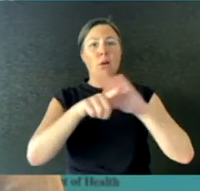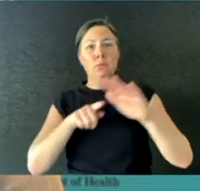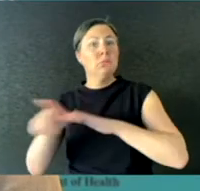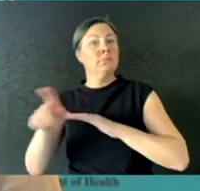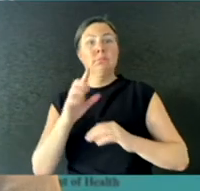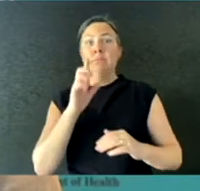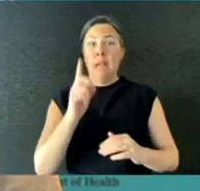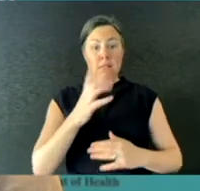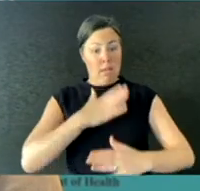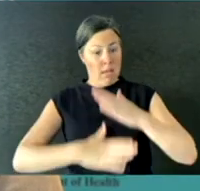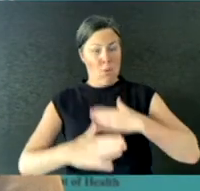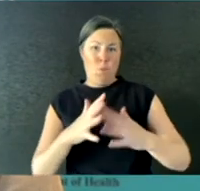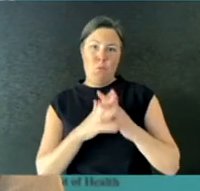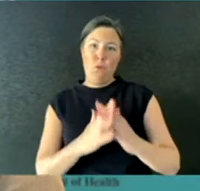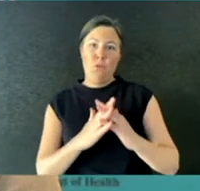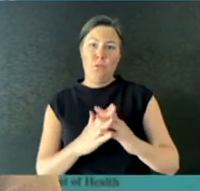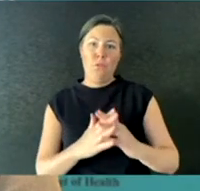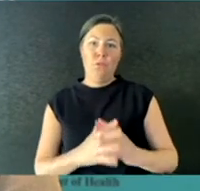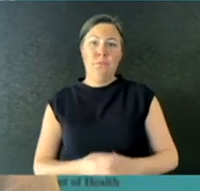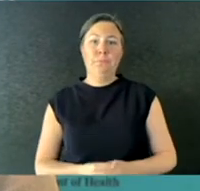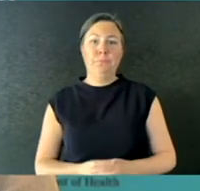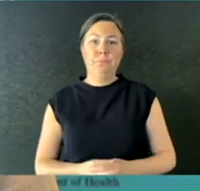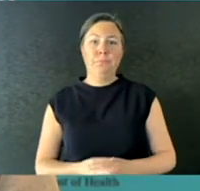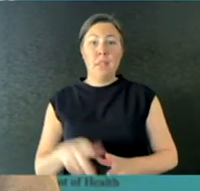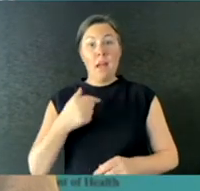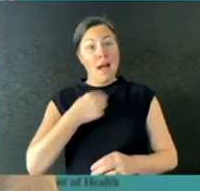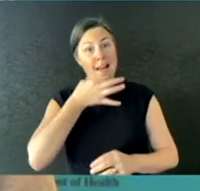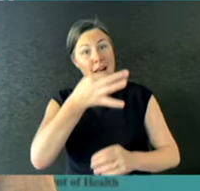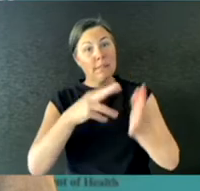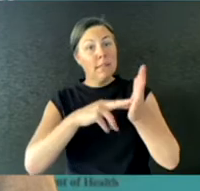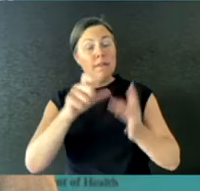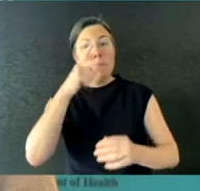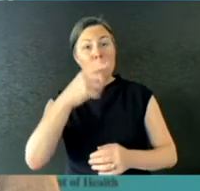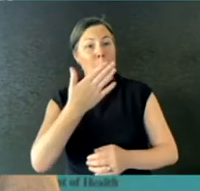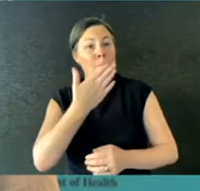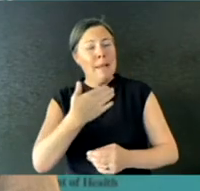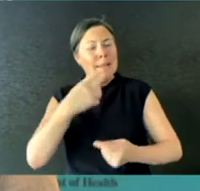We would encourage Victorians to keep up the good work.